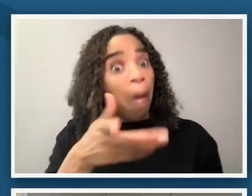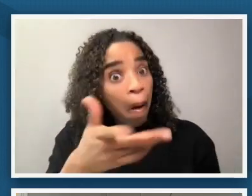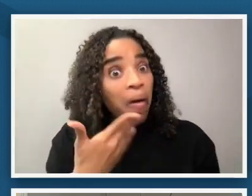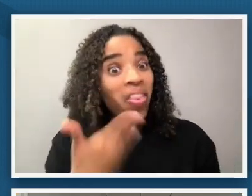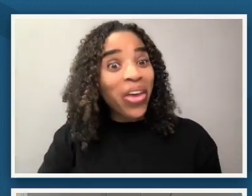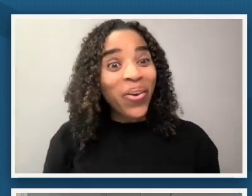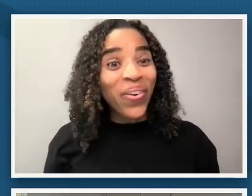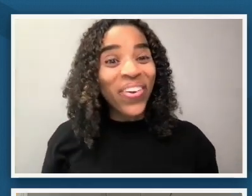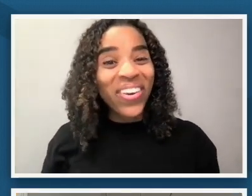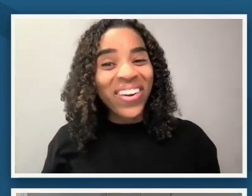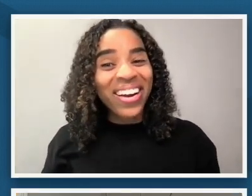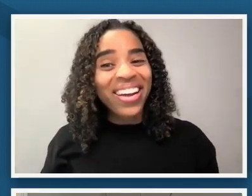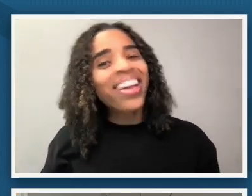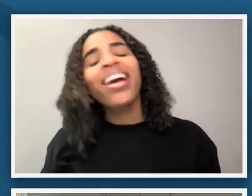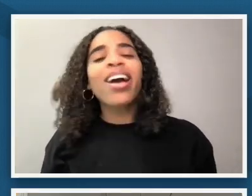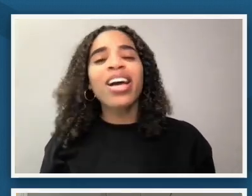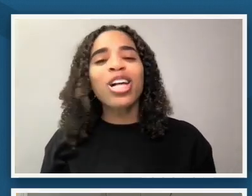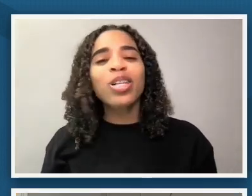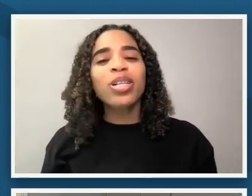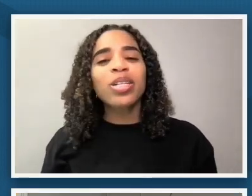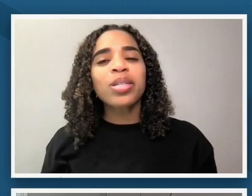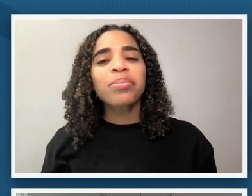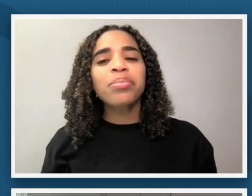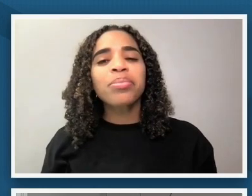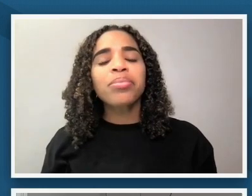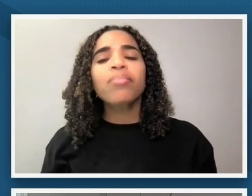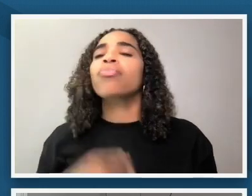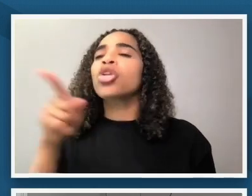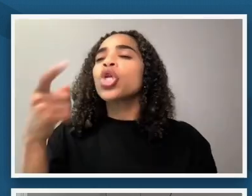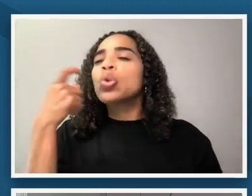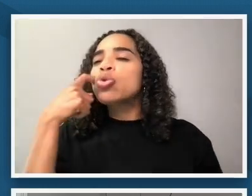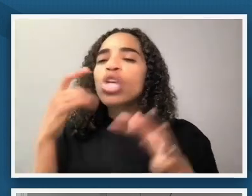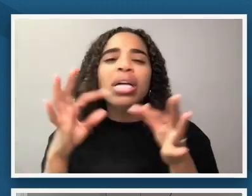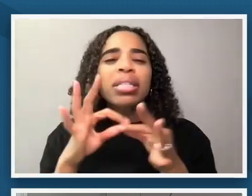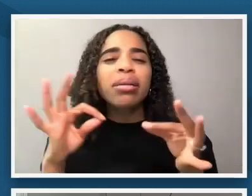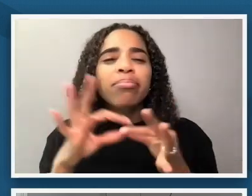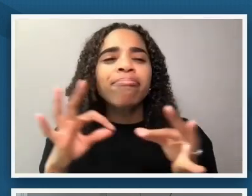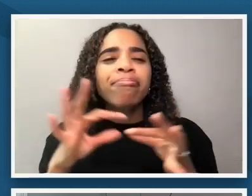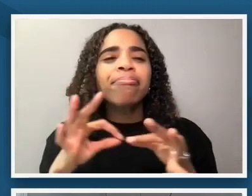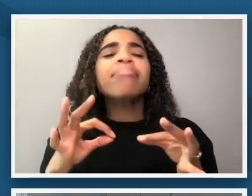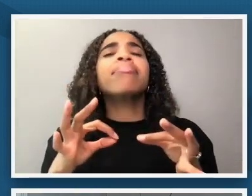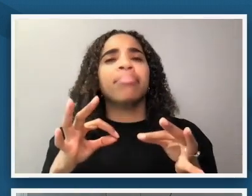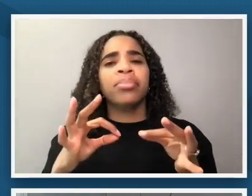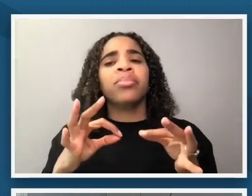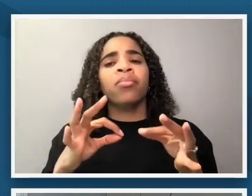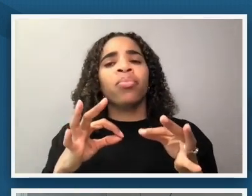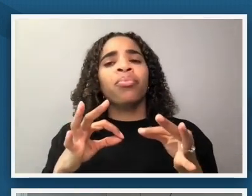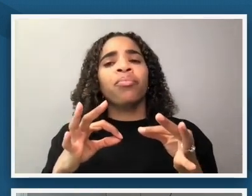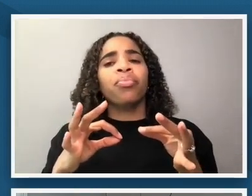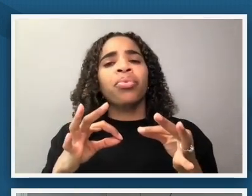and i think that's i think what you've offered is